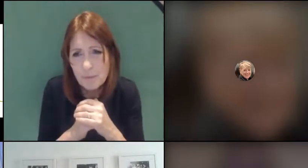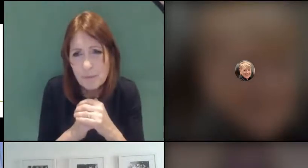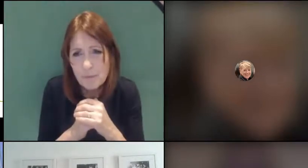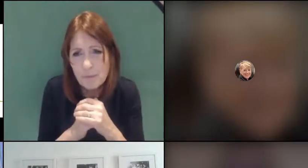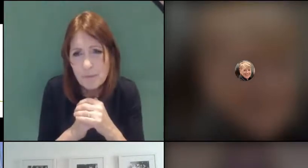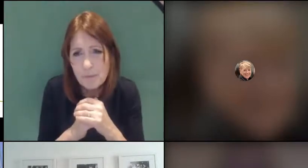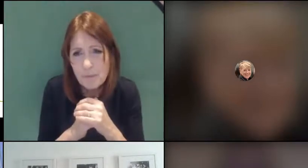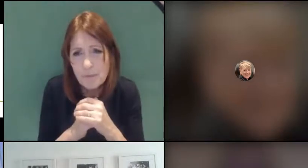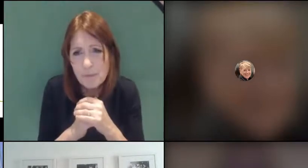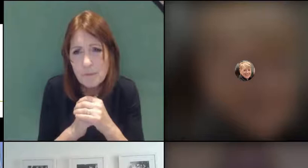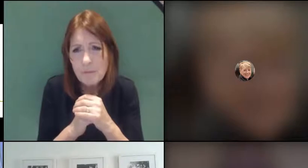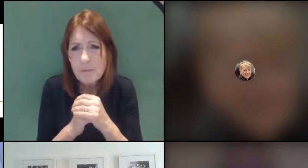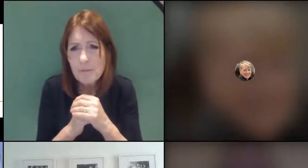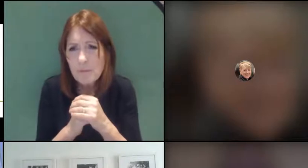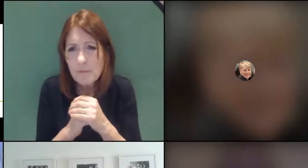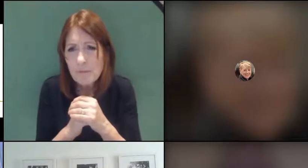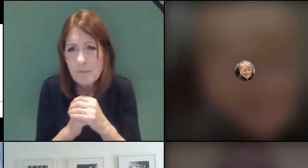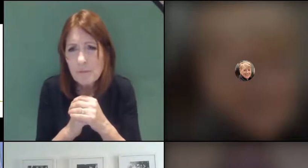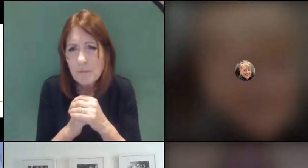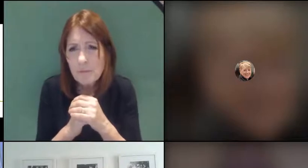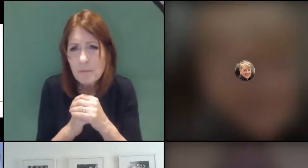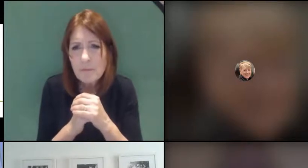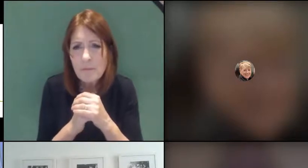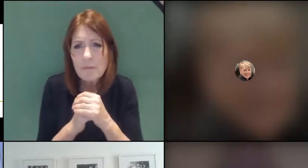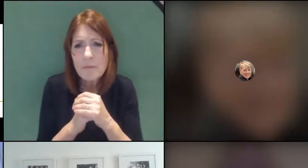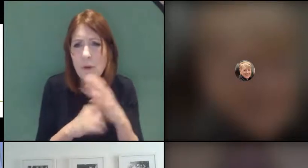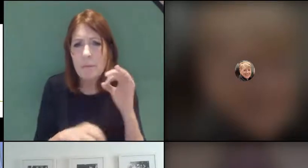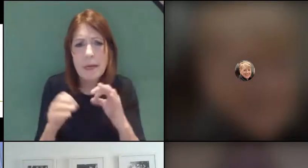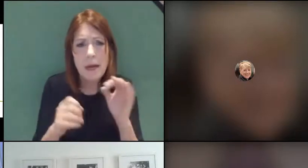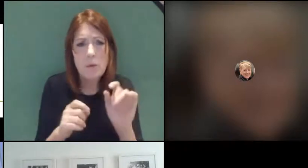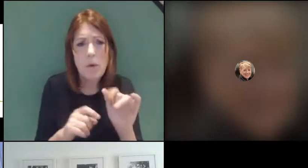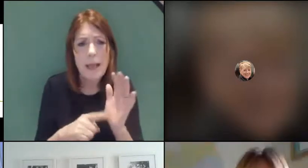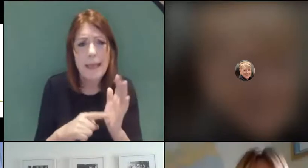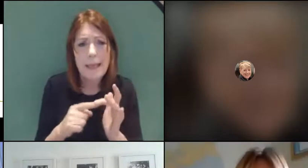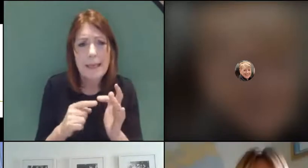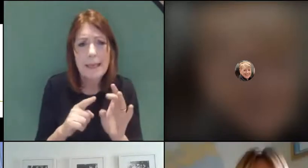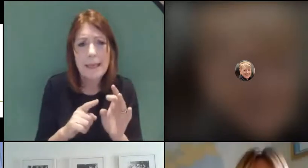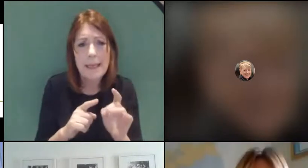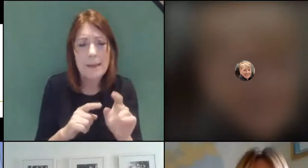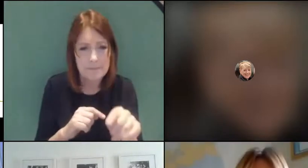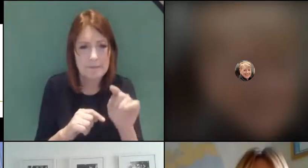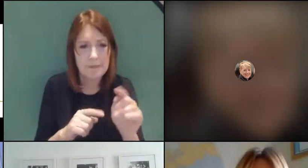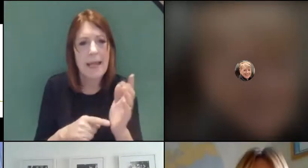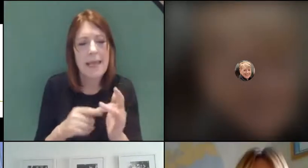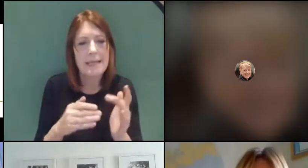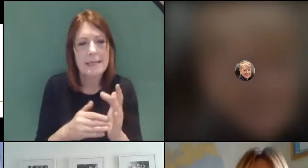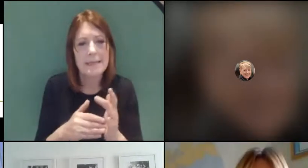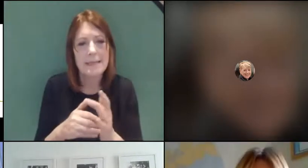Who would like to pick that one up? Liz or Tania? Shall I start Tania, do you want to do